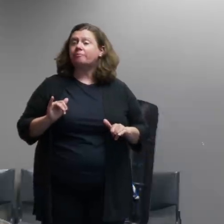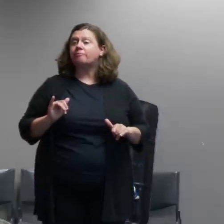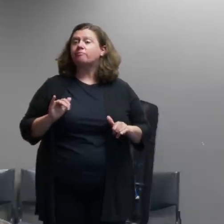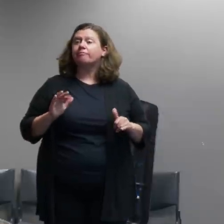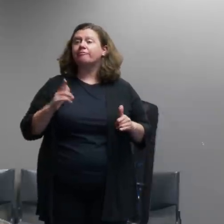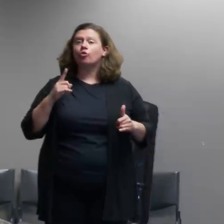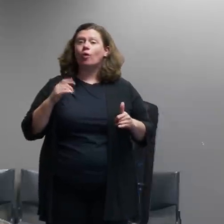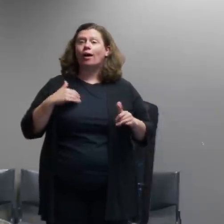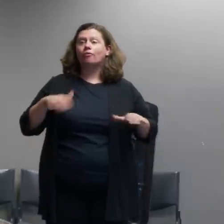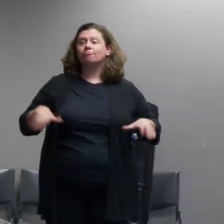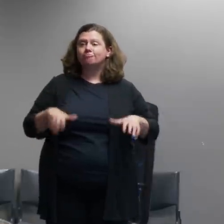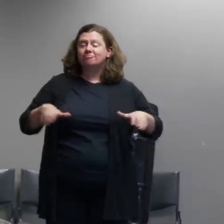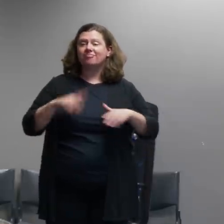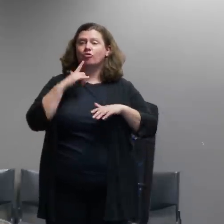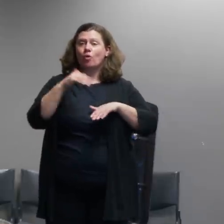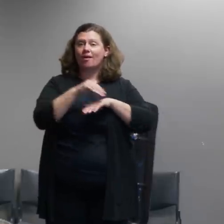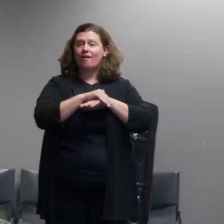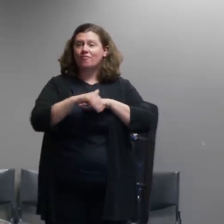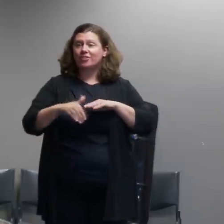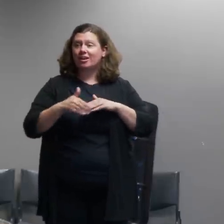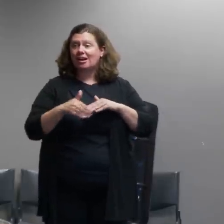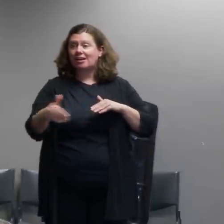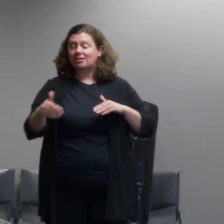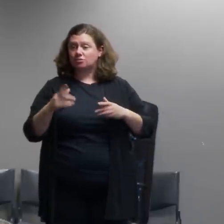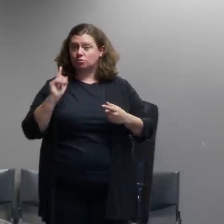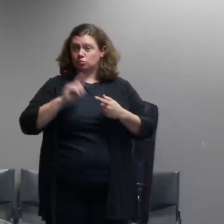from night after night of this that's why